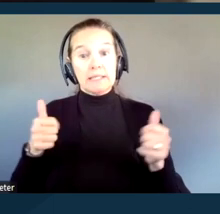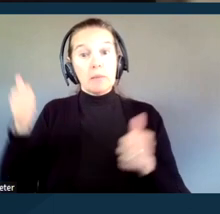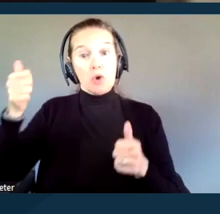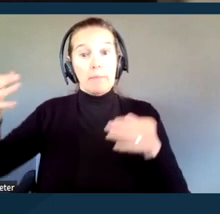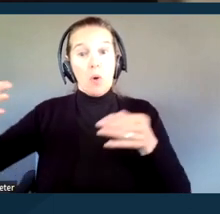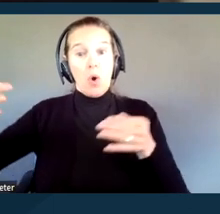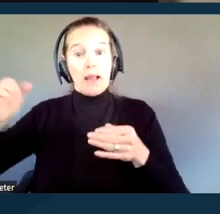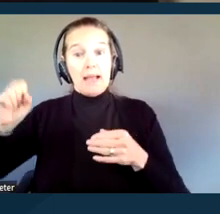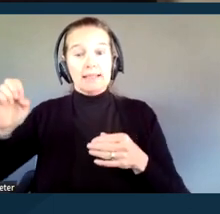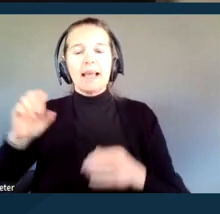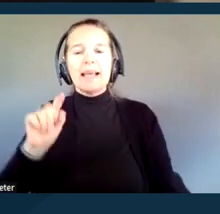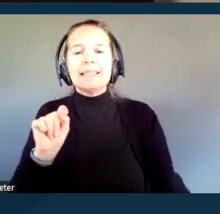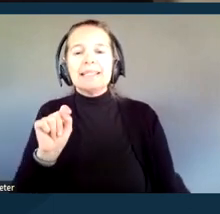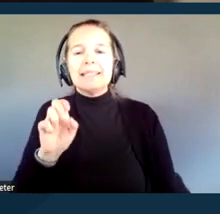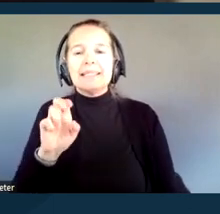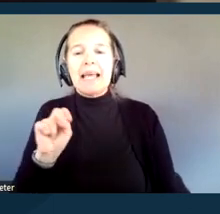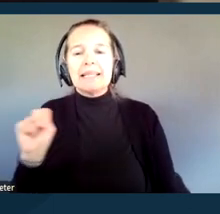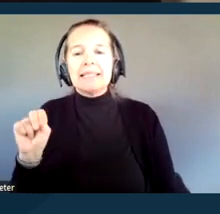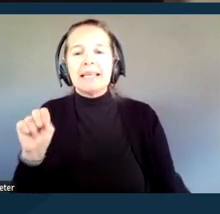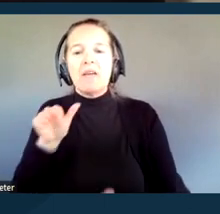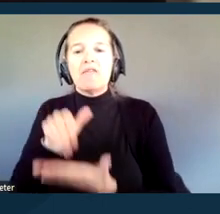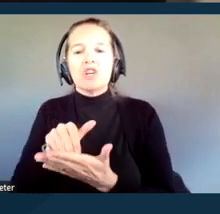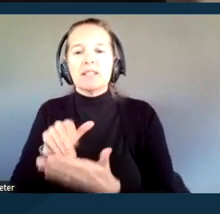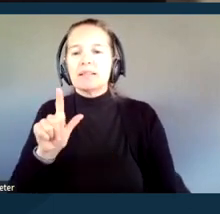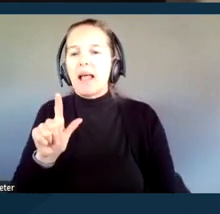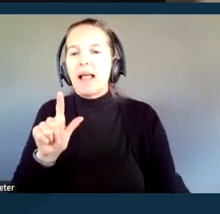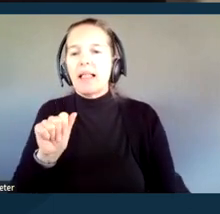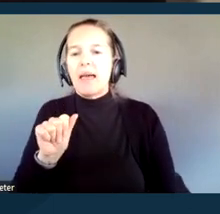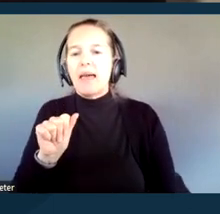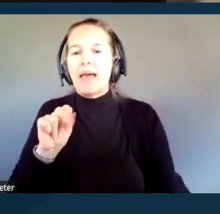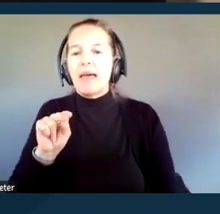Tennessee versus Lane, L-A-N-E, Tennessee versus Lane,